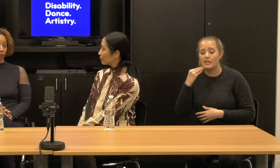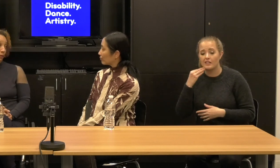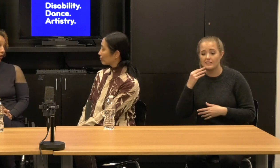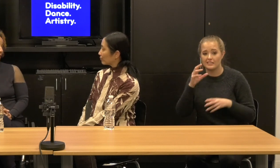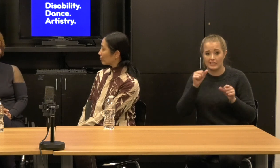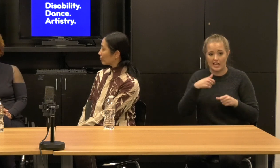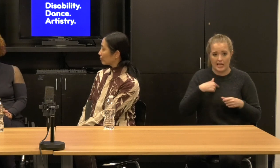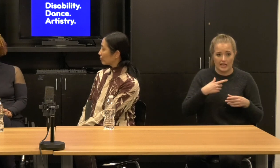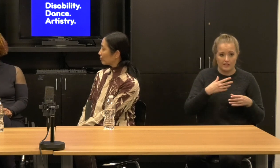maybe now.